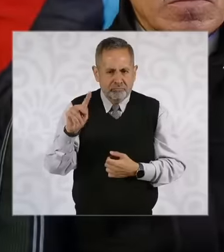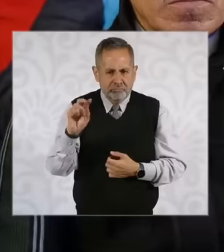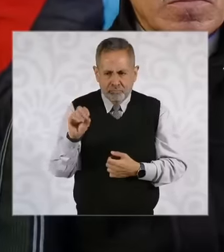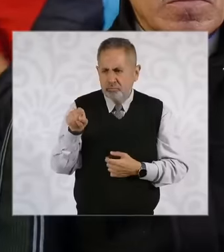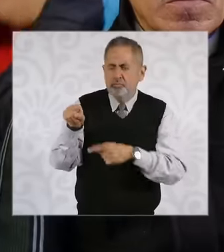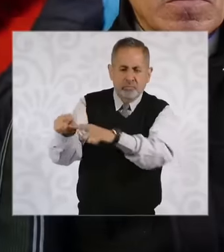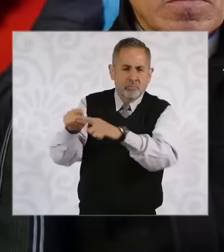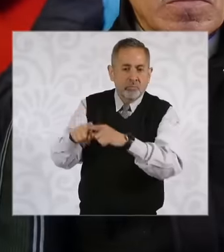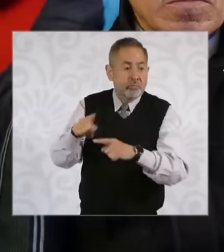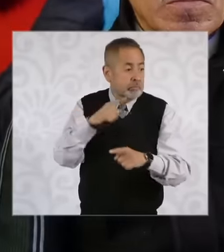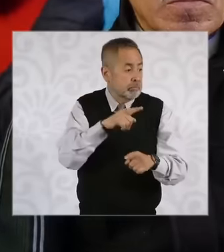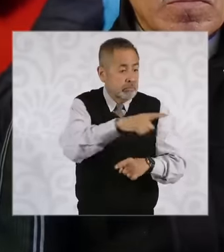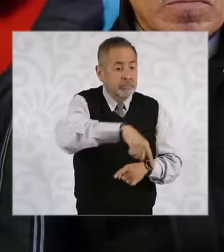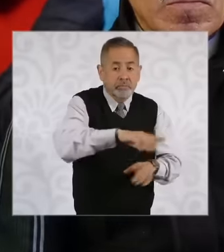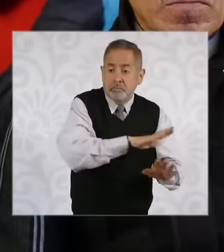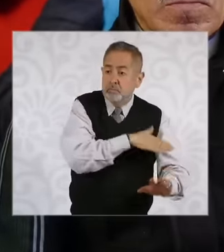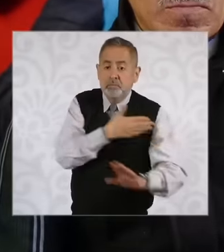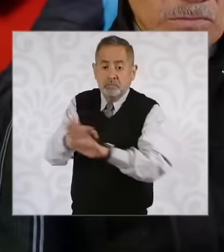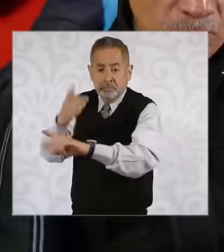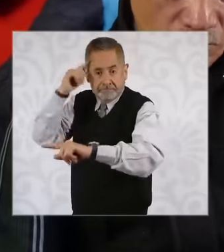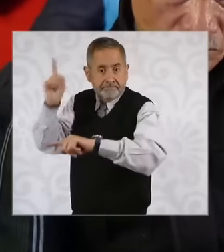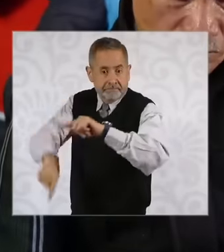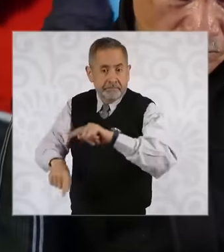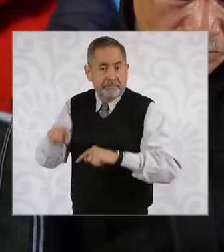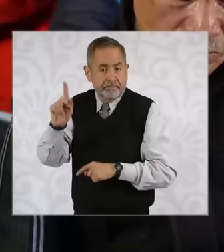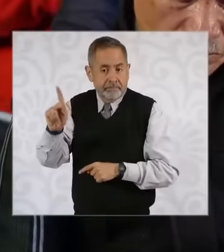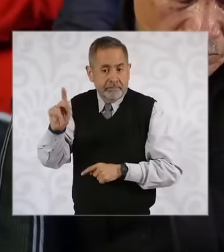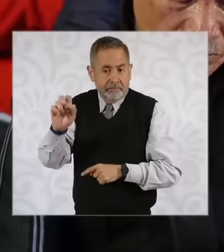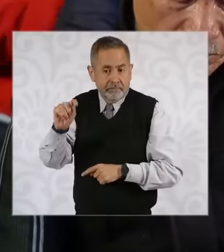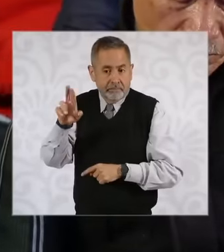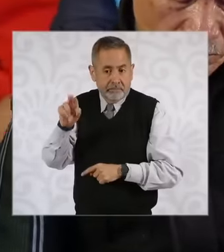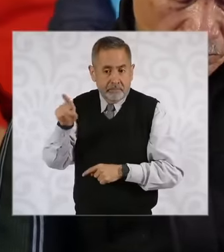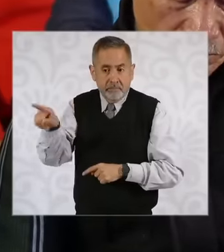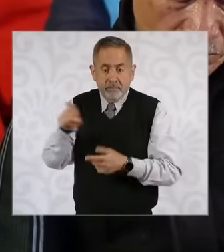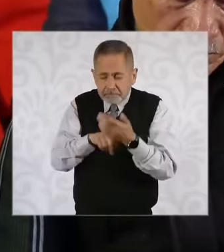a coup de been against you for uh after this investigation was activated by the